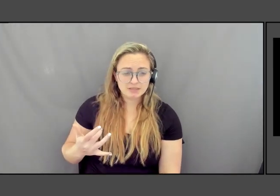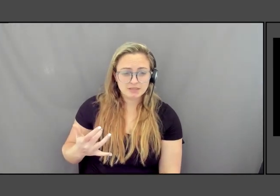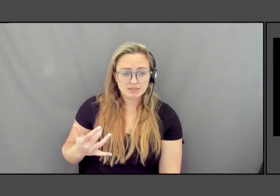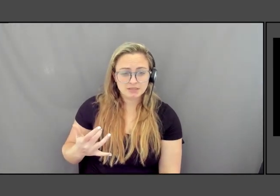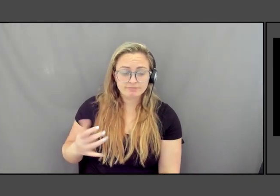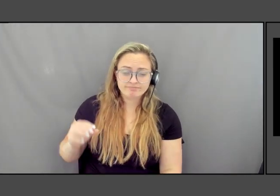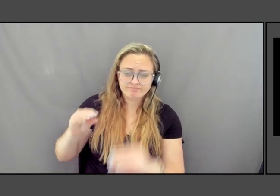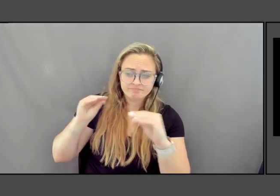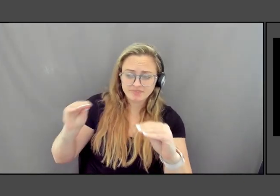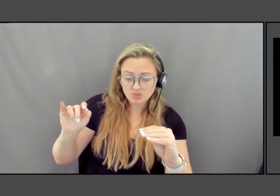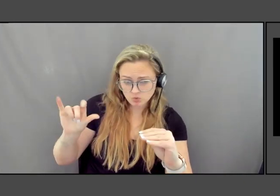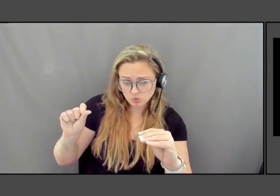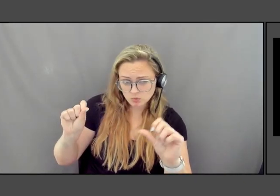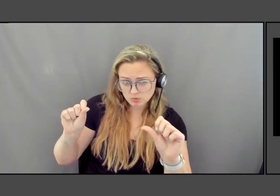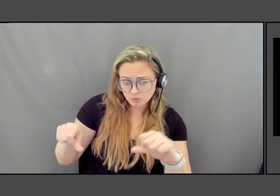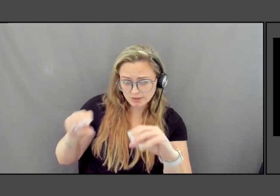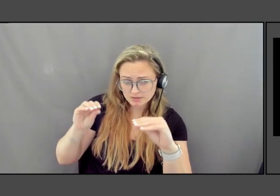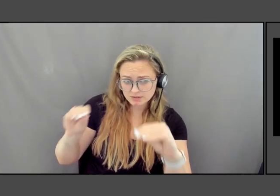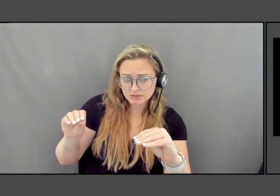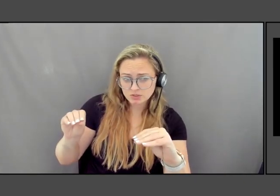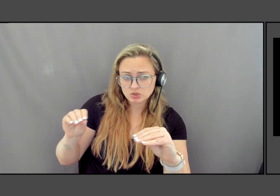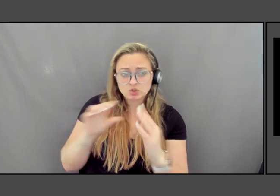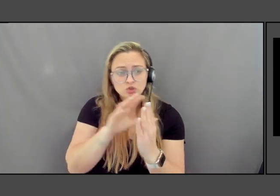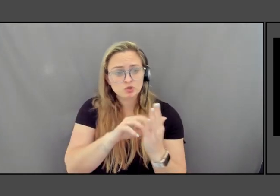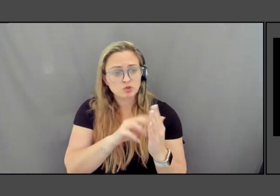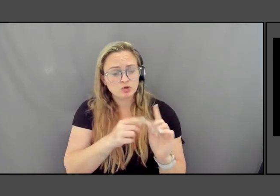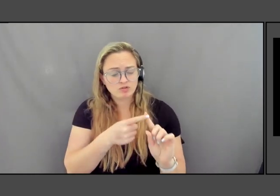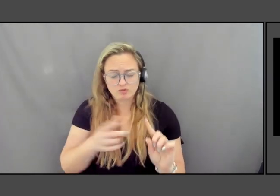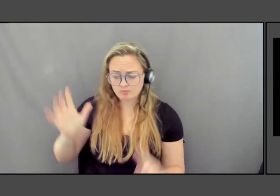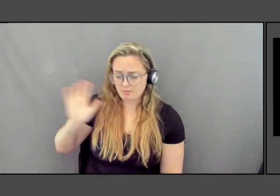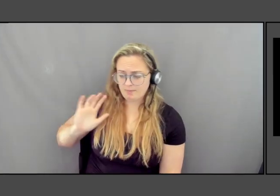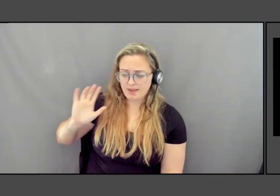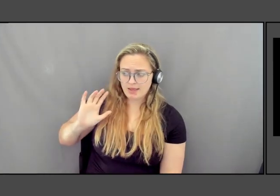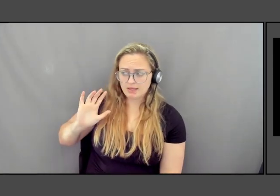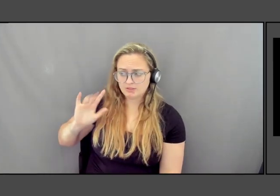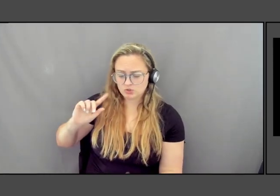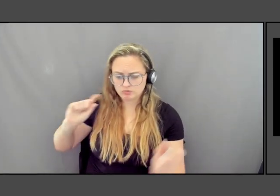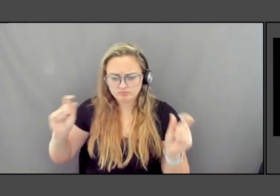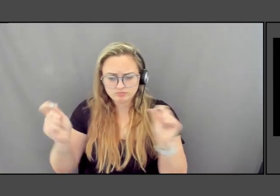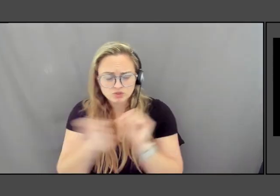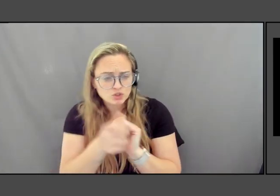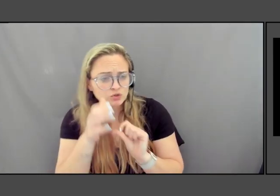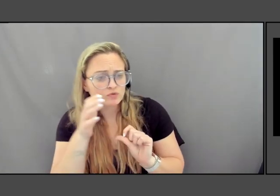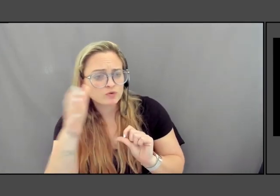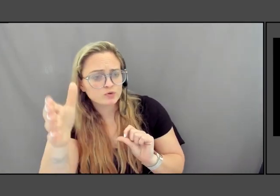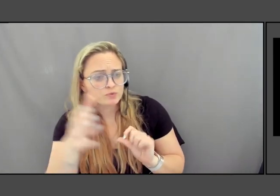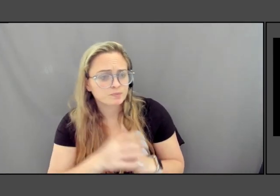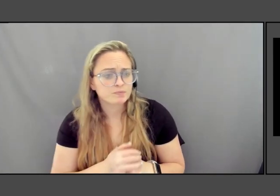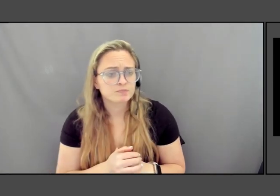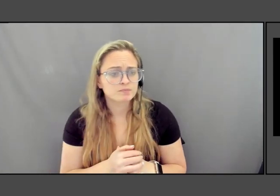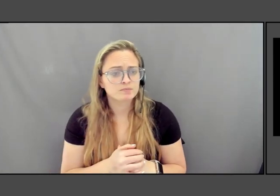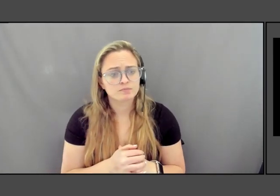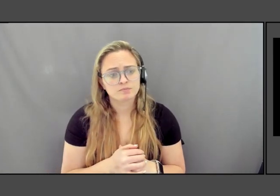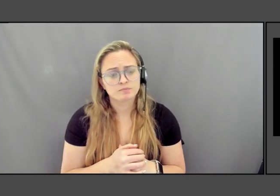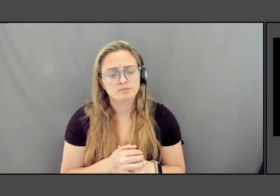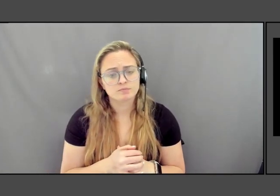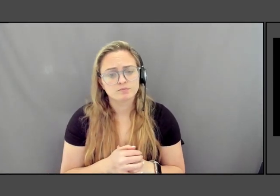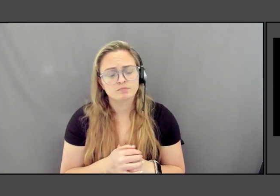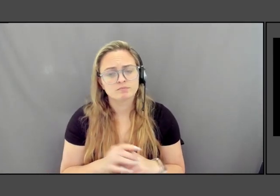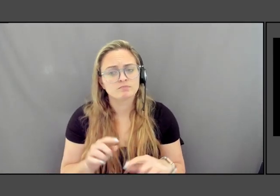I think it's all about learning from the past in order to shape a different future. But they're intimate, they're personal.